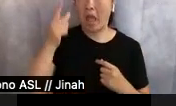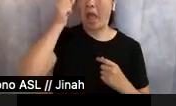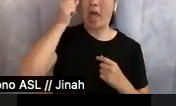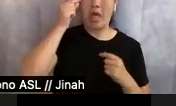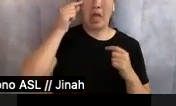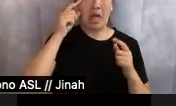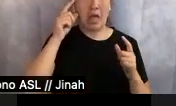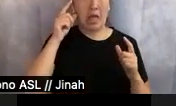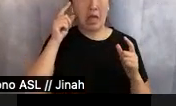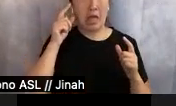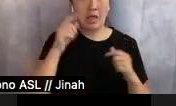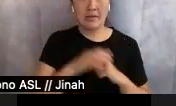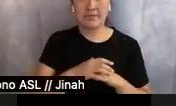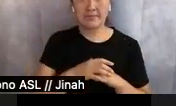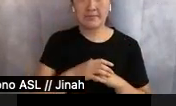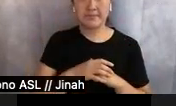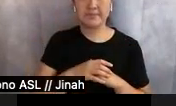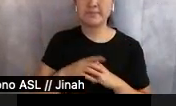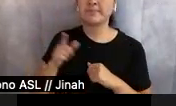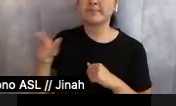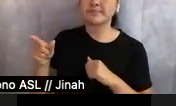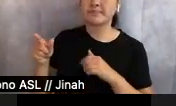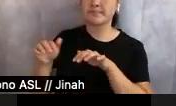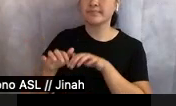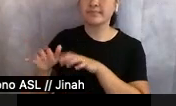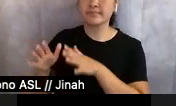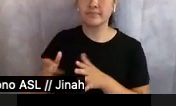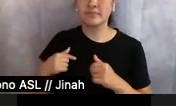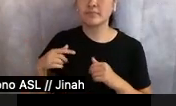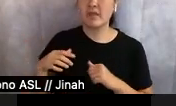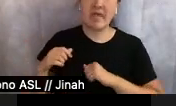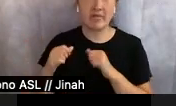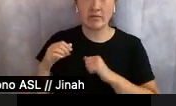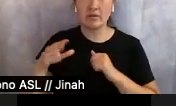and Astrid, her accompanist, mistook that flinch as the signal to begin.